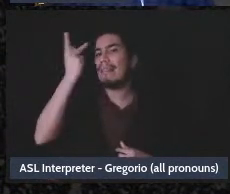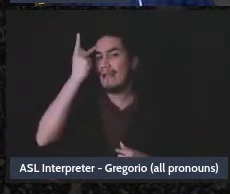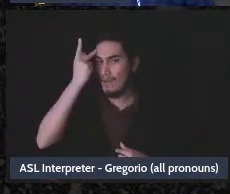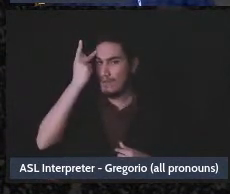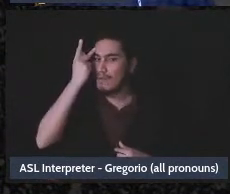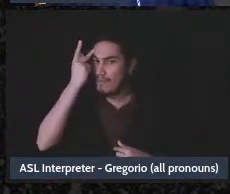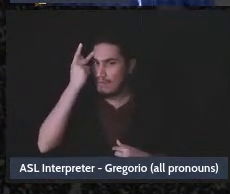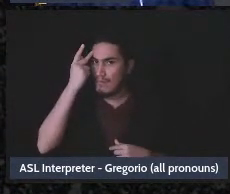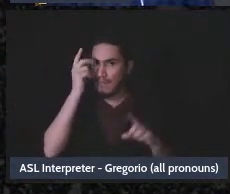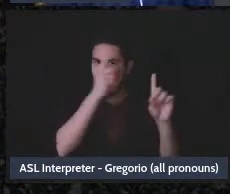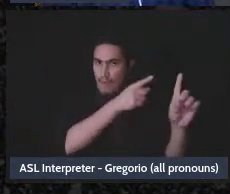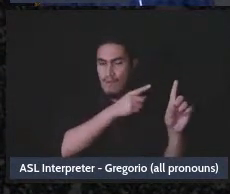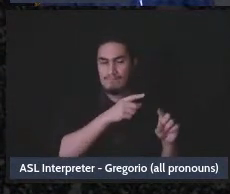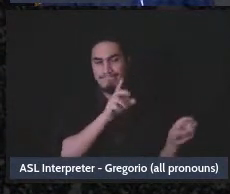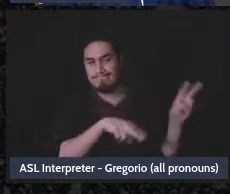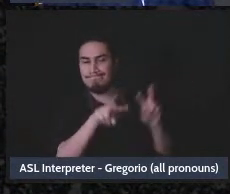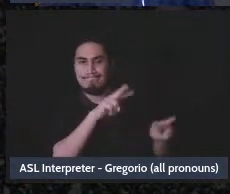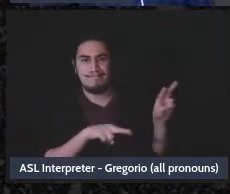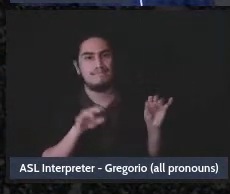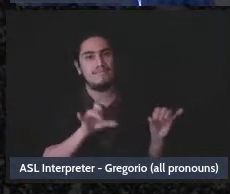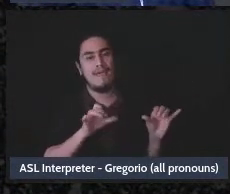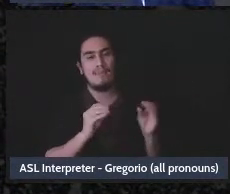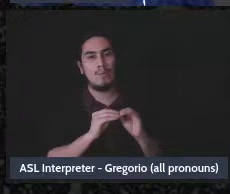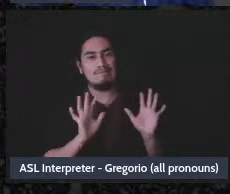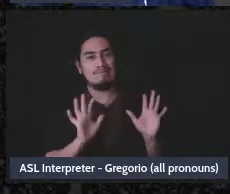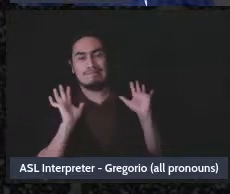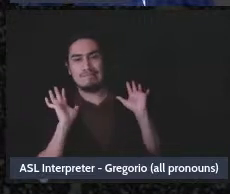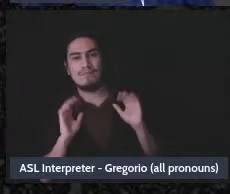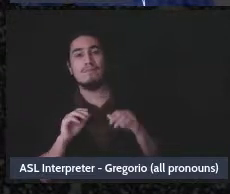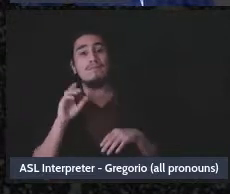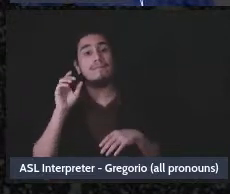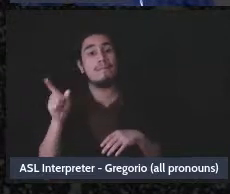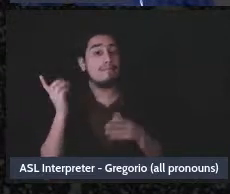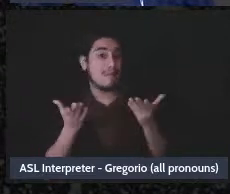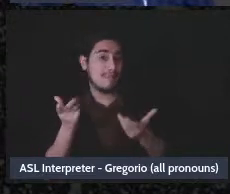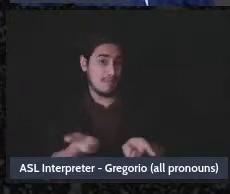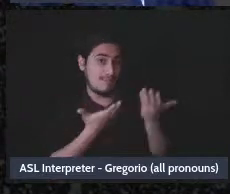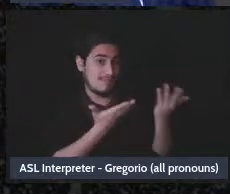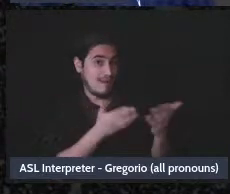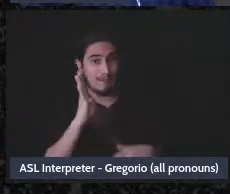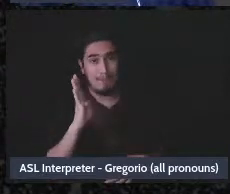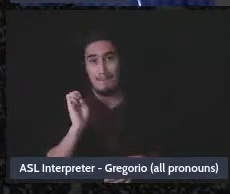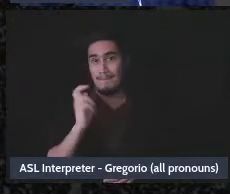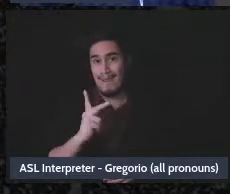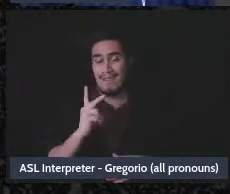They might also, even if they're willing to give you a bank account, require tons of paperwork, you